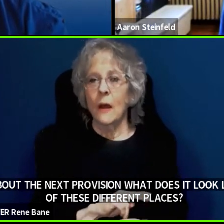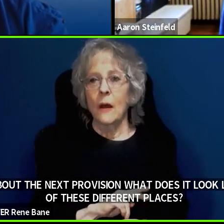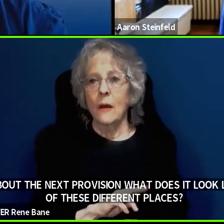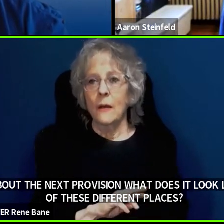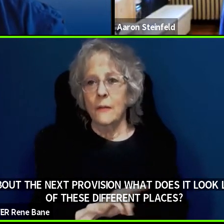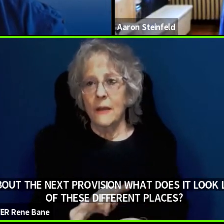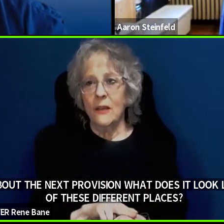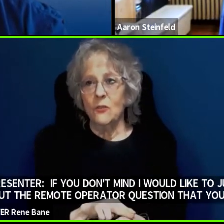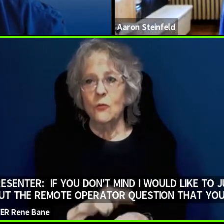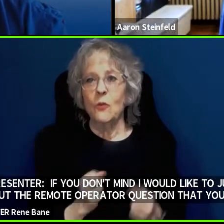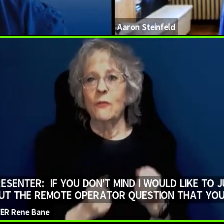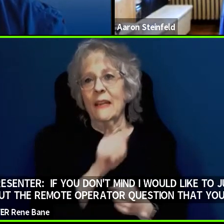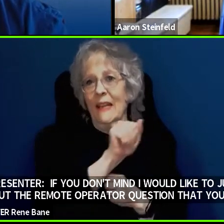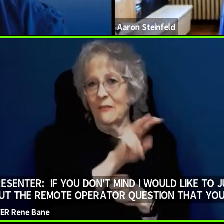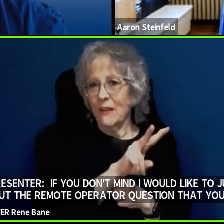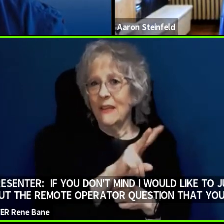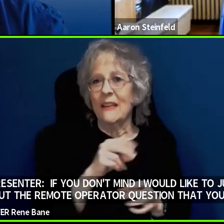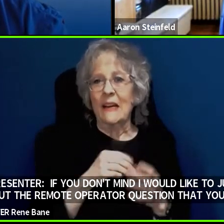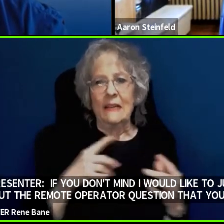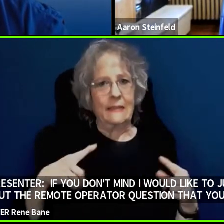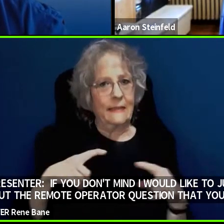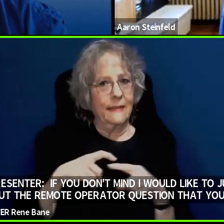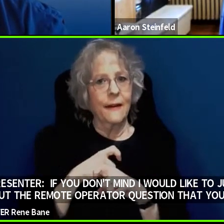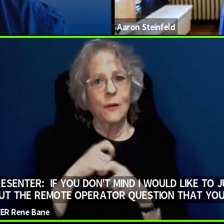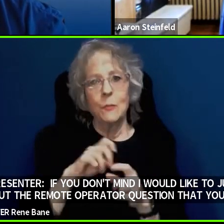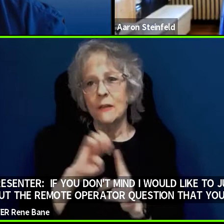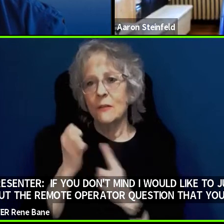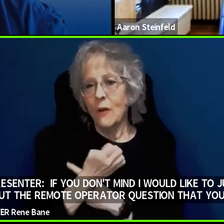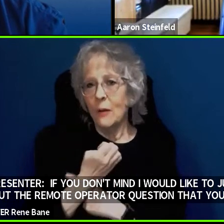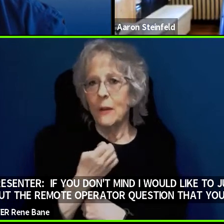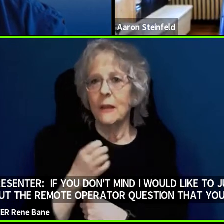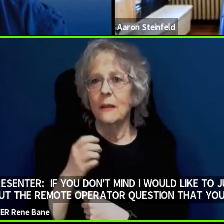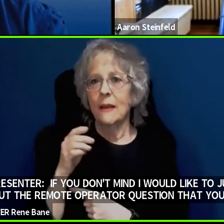environment like an urban area or even a suburban area that has construction,